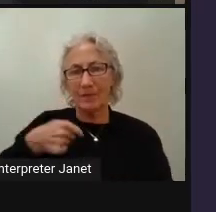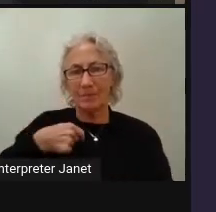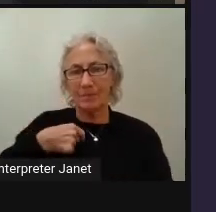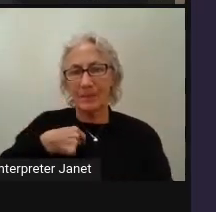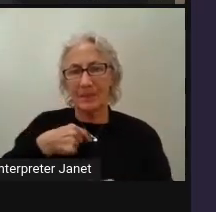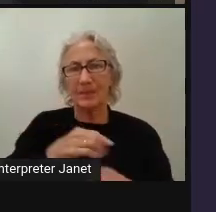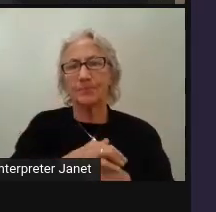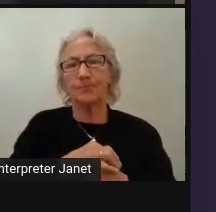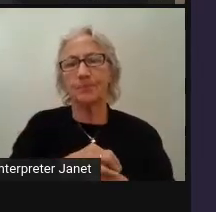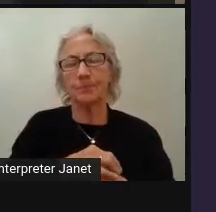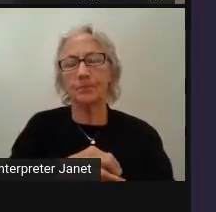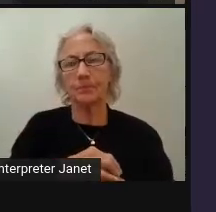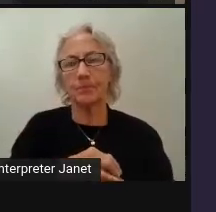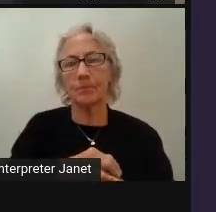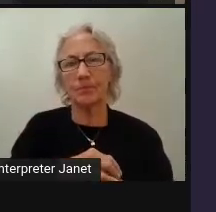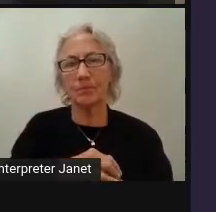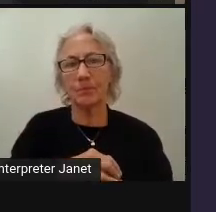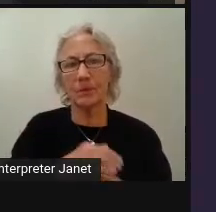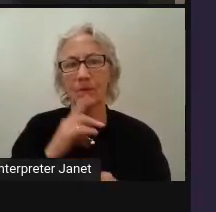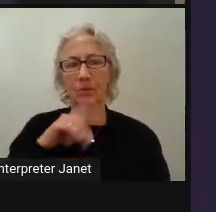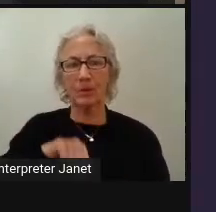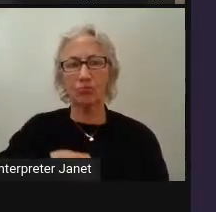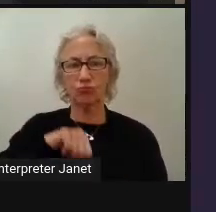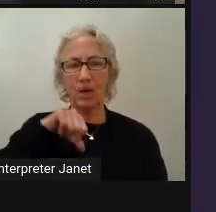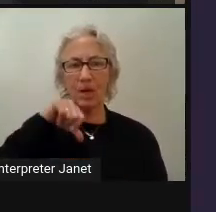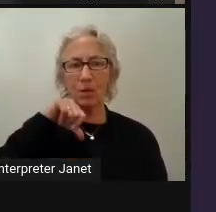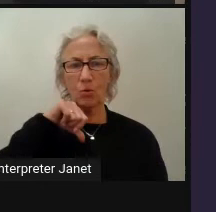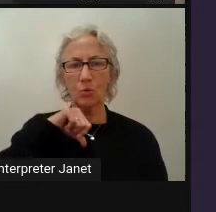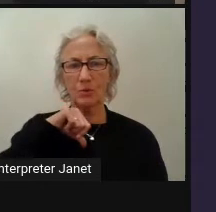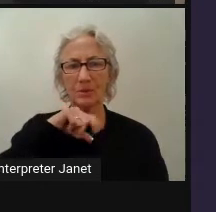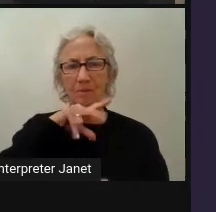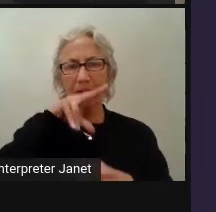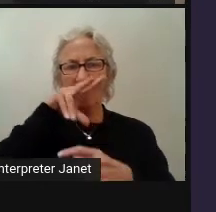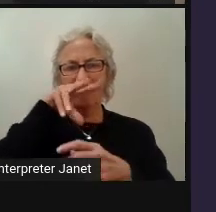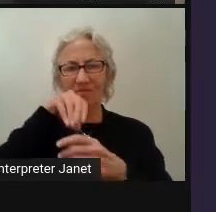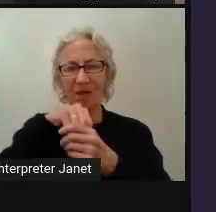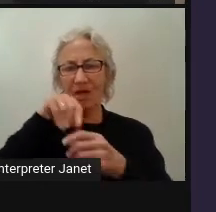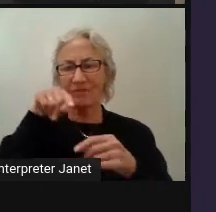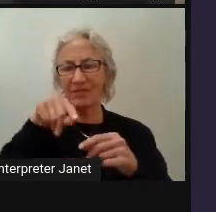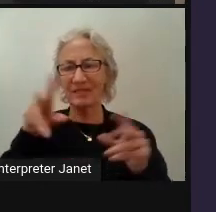I'm really proud to be a part of this conference and